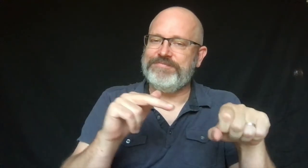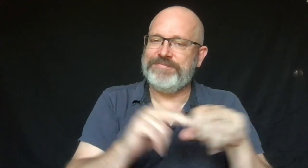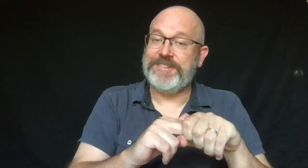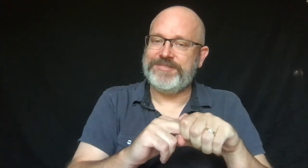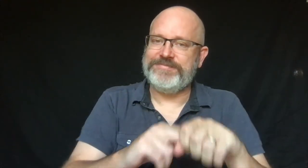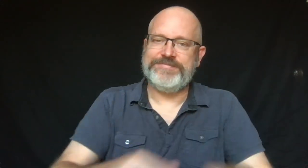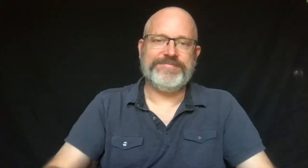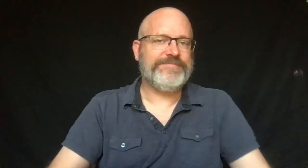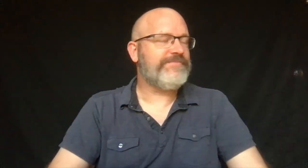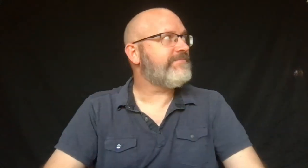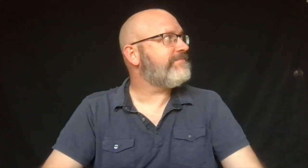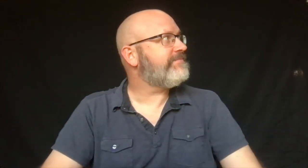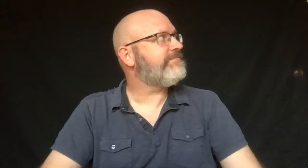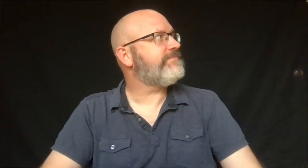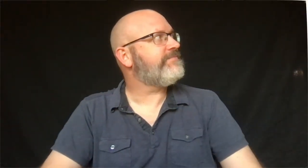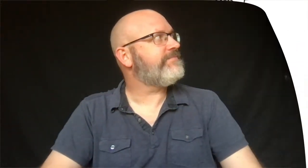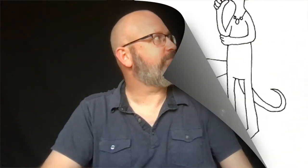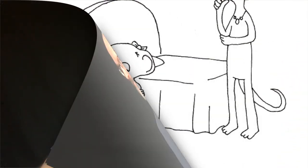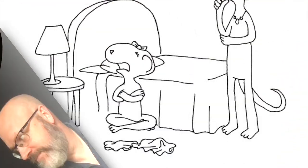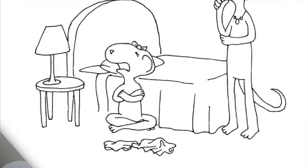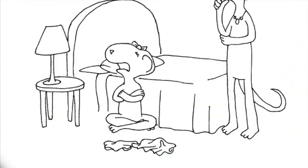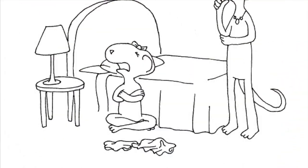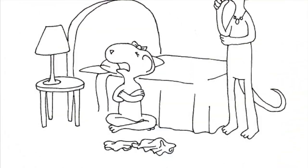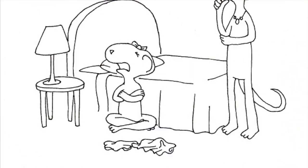She didn't want to go to bed.